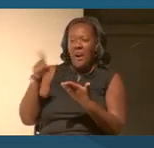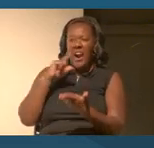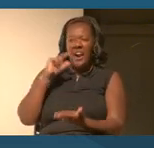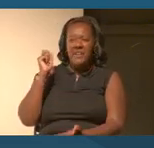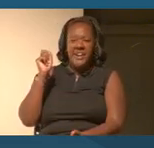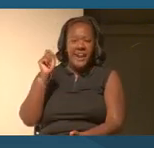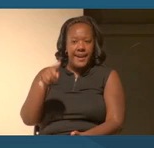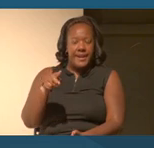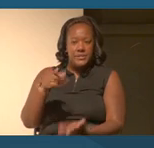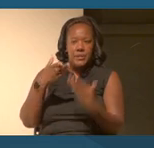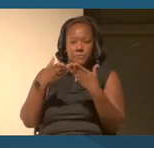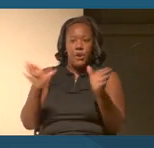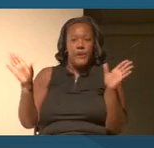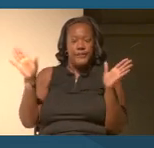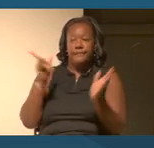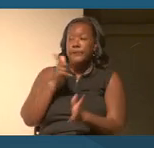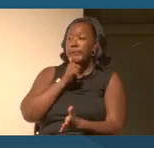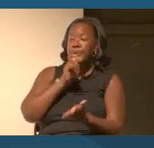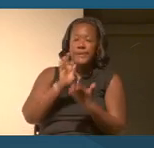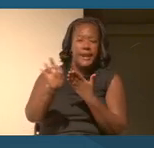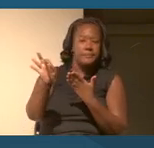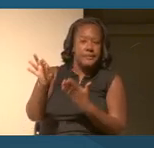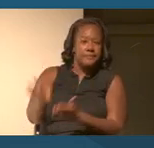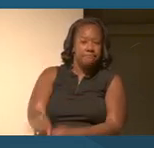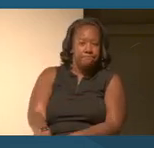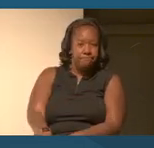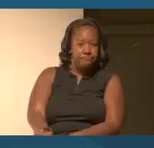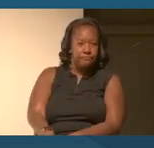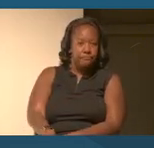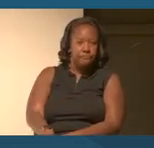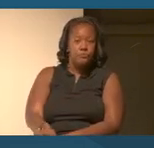question about who counts and actually who gets to do the counting.